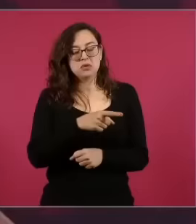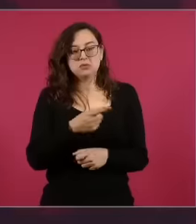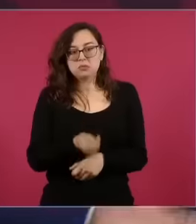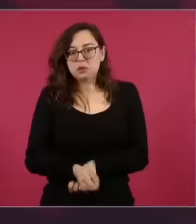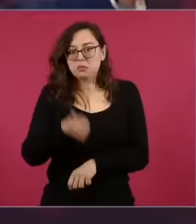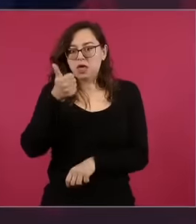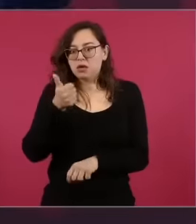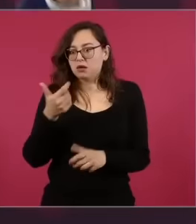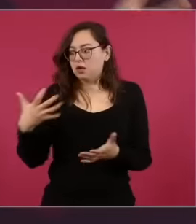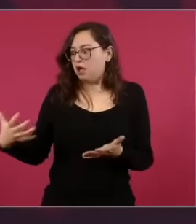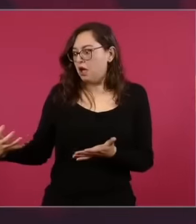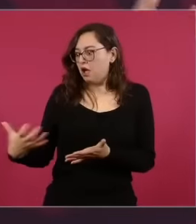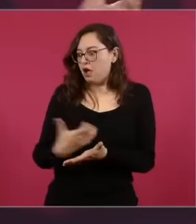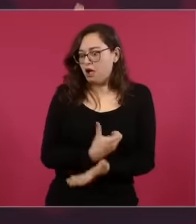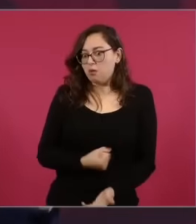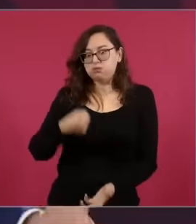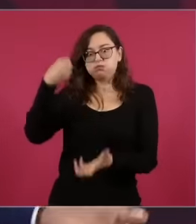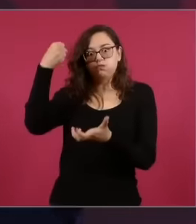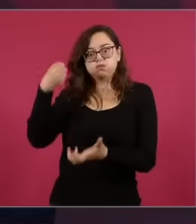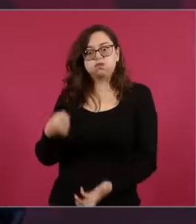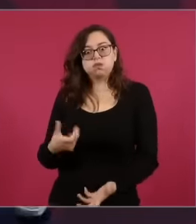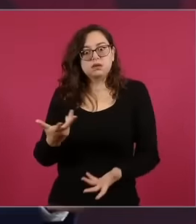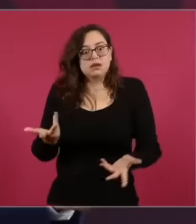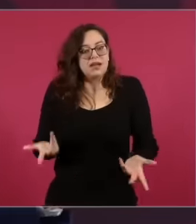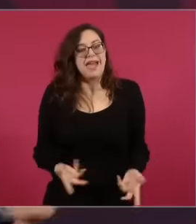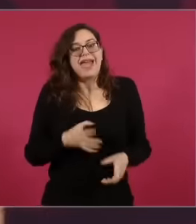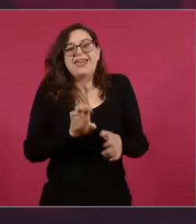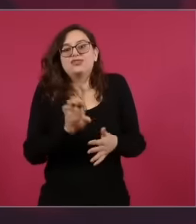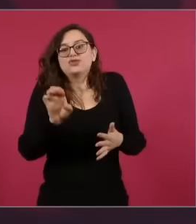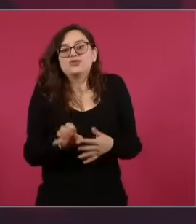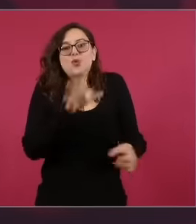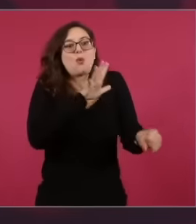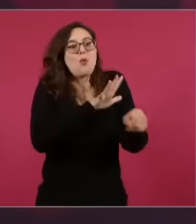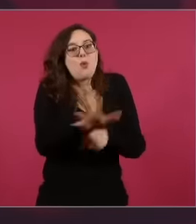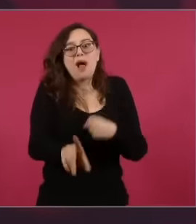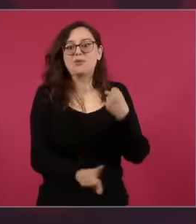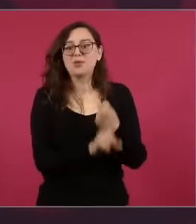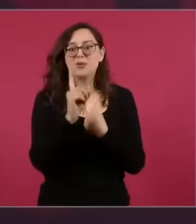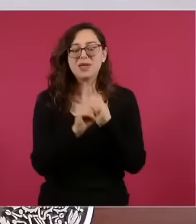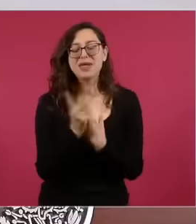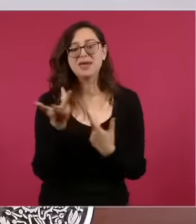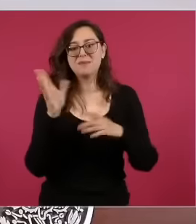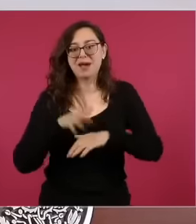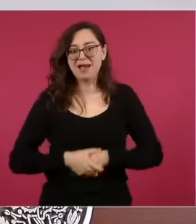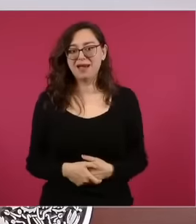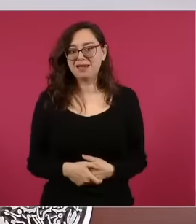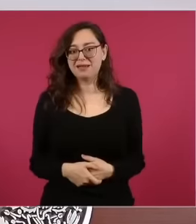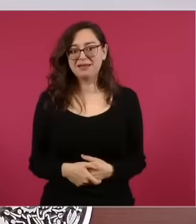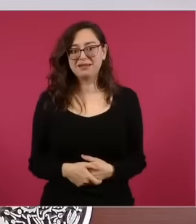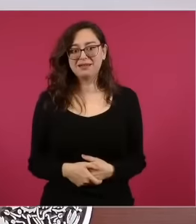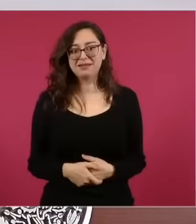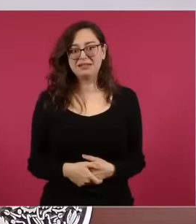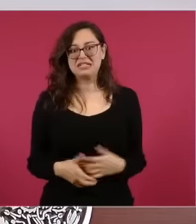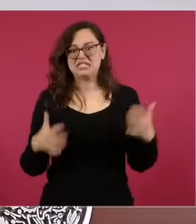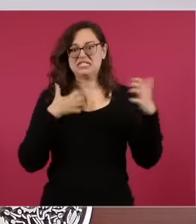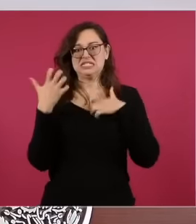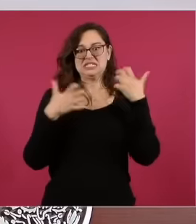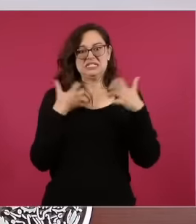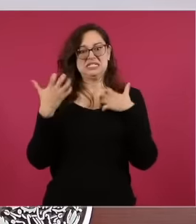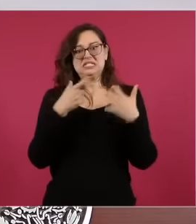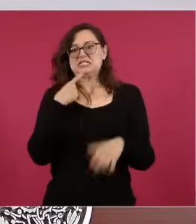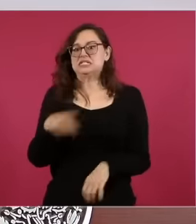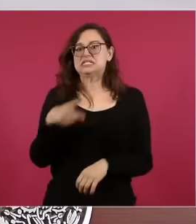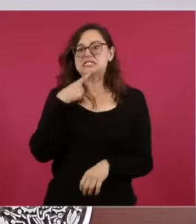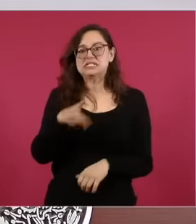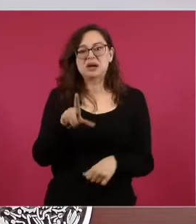well why are they complaining about the